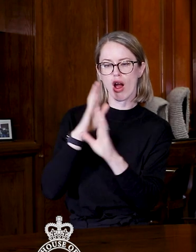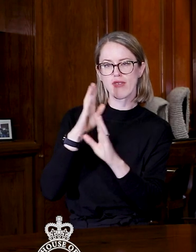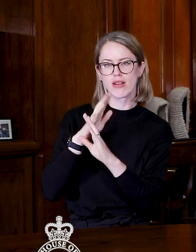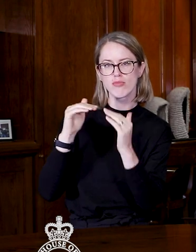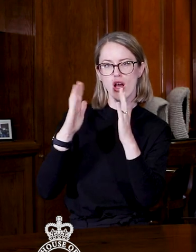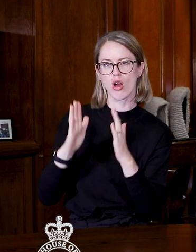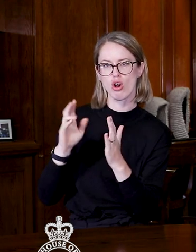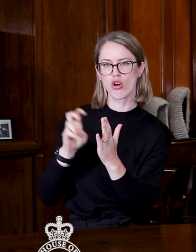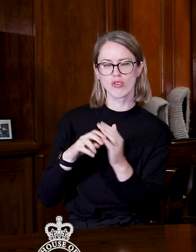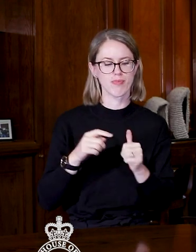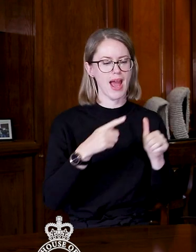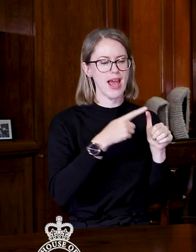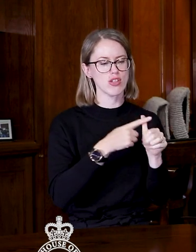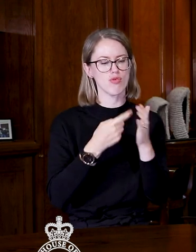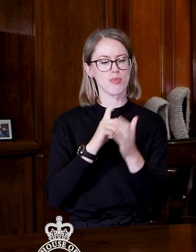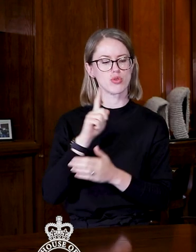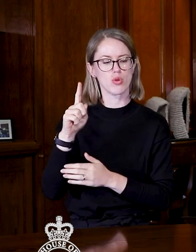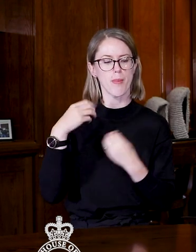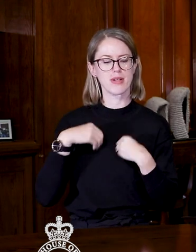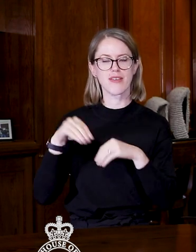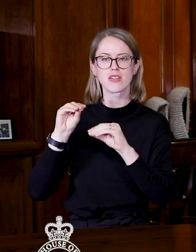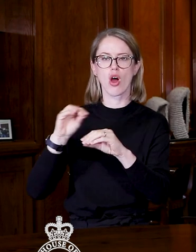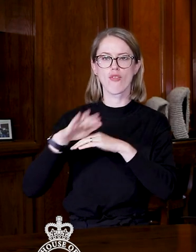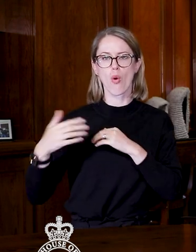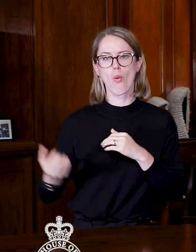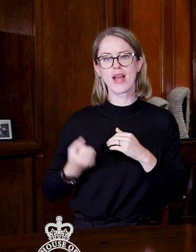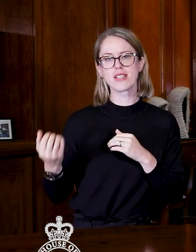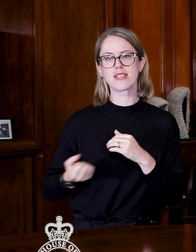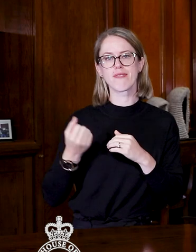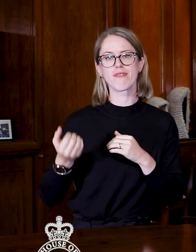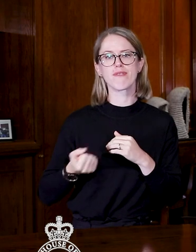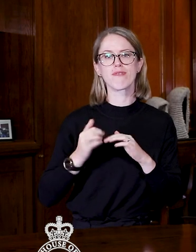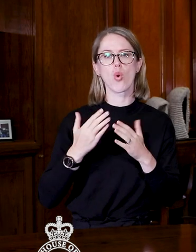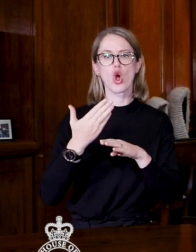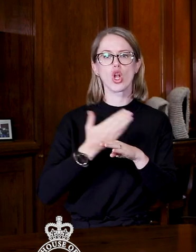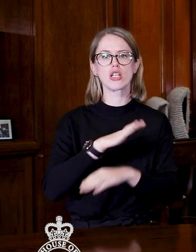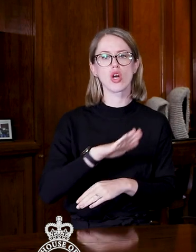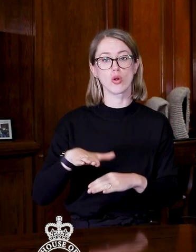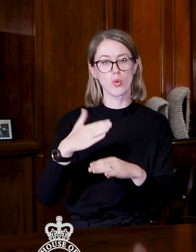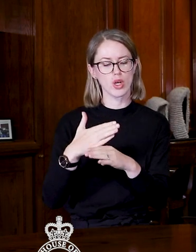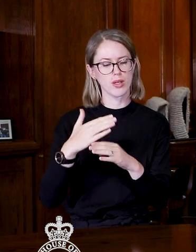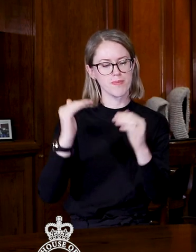Angela Roberts to the Minister of Education about wages for early childhood workers.